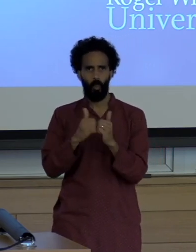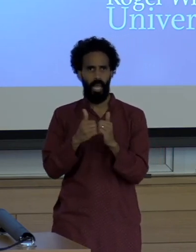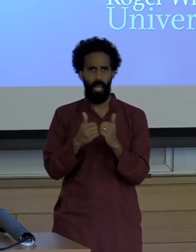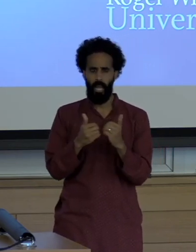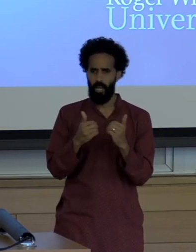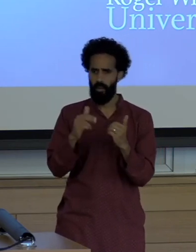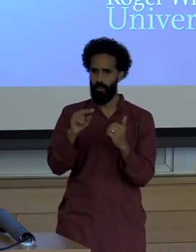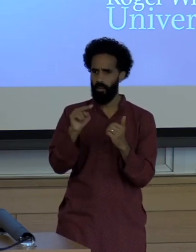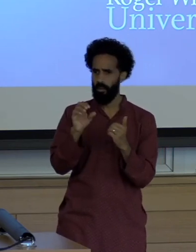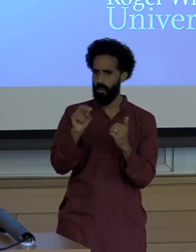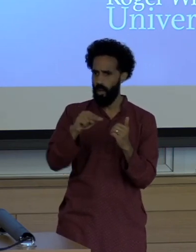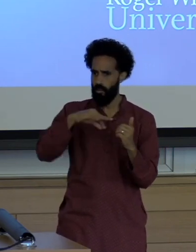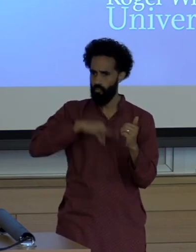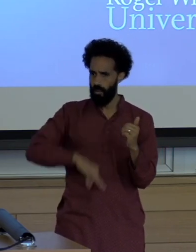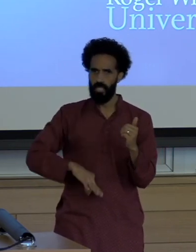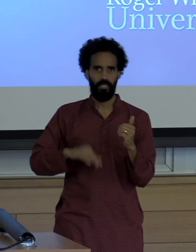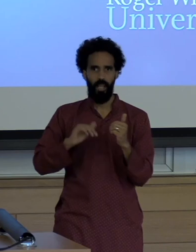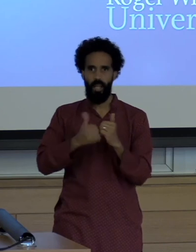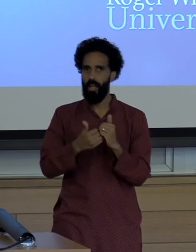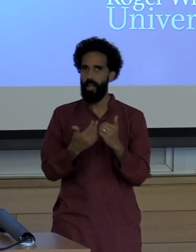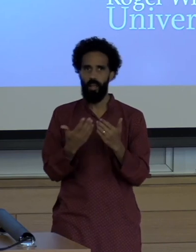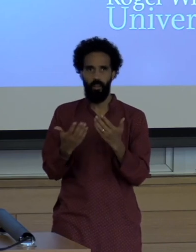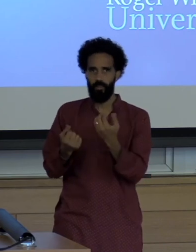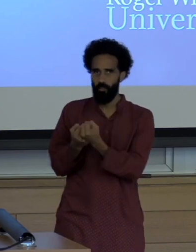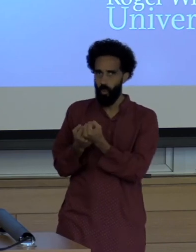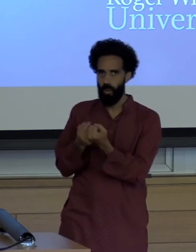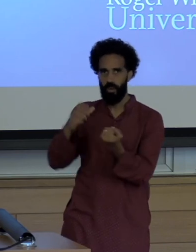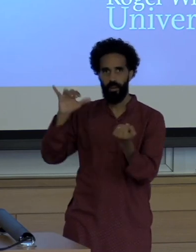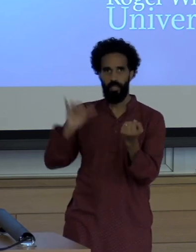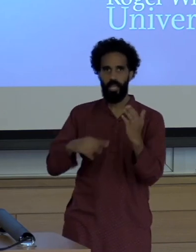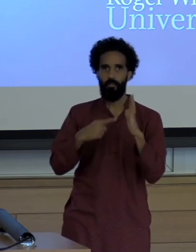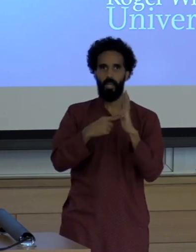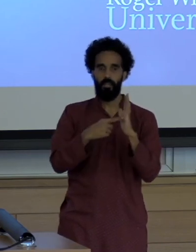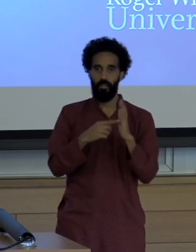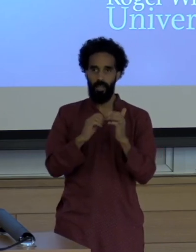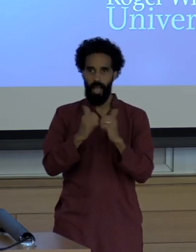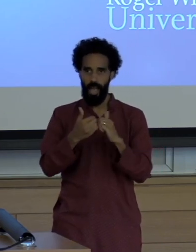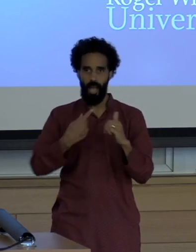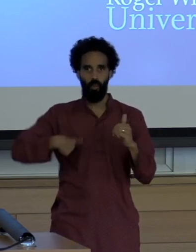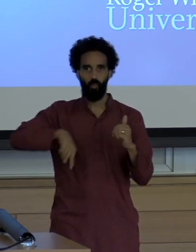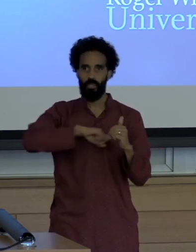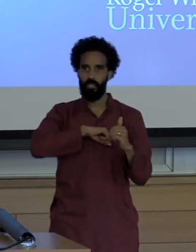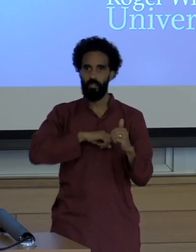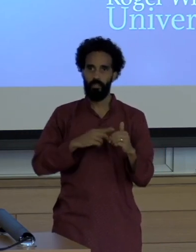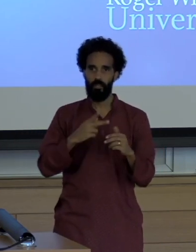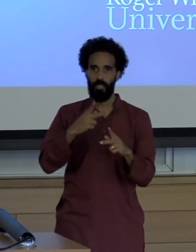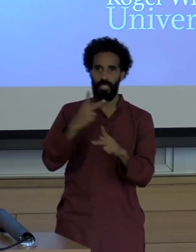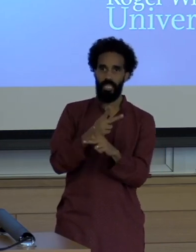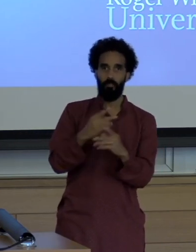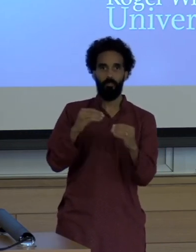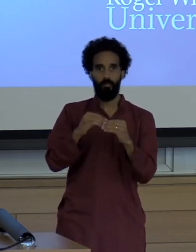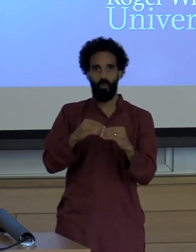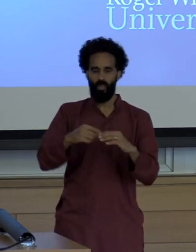Pacific Standard go under even with that model. How are we going to get more deep environmental reporting to happen?